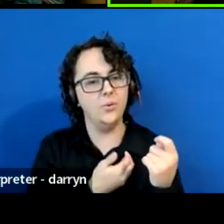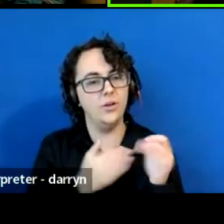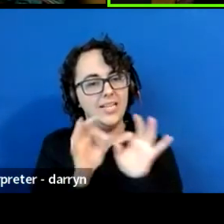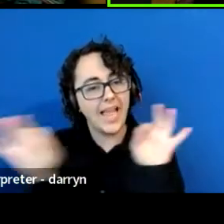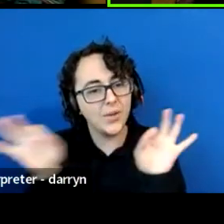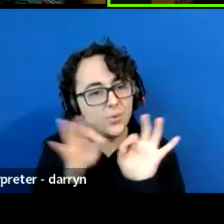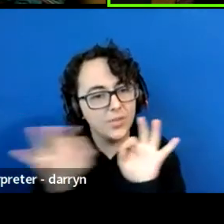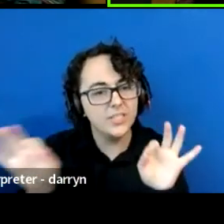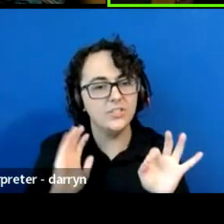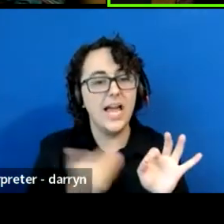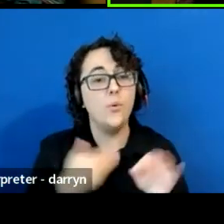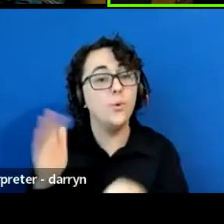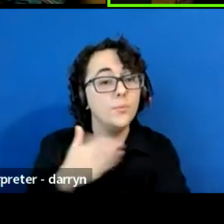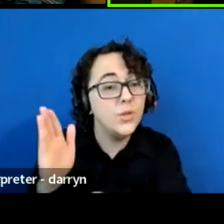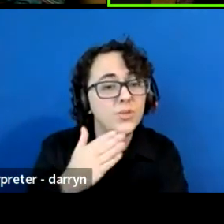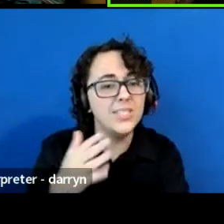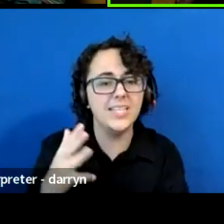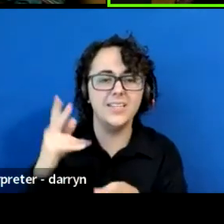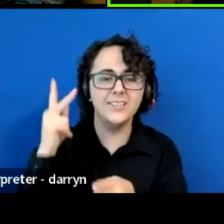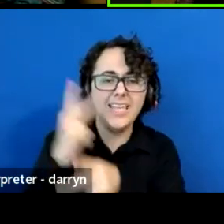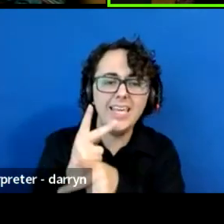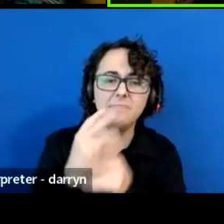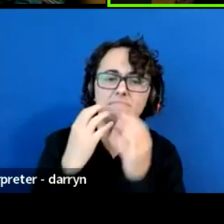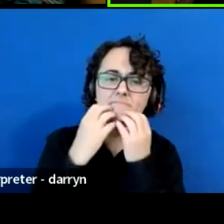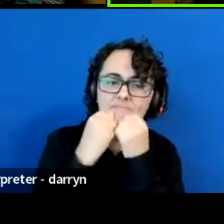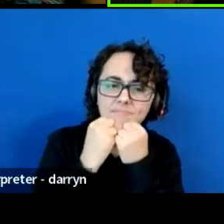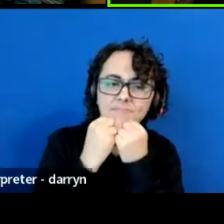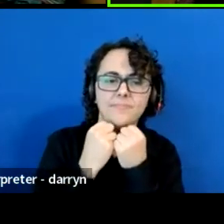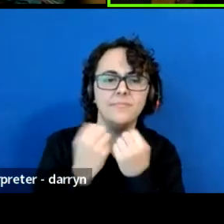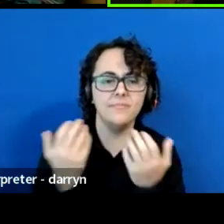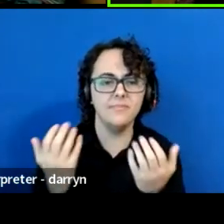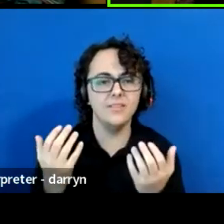And it's somehow, it's amazing how we can remember